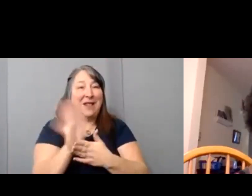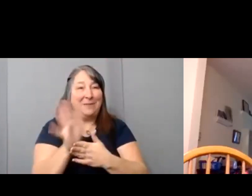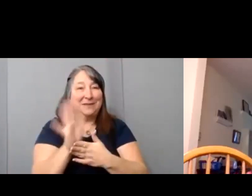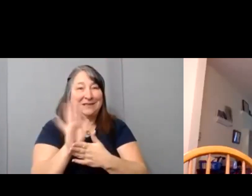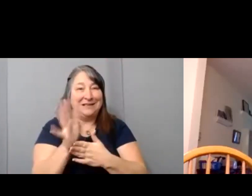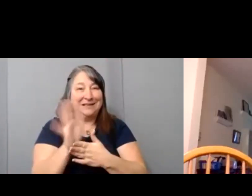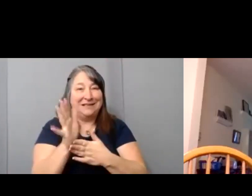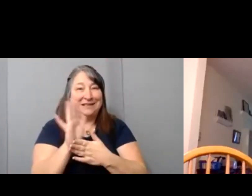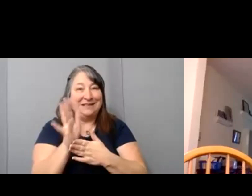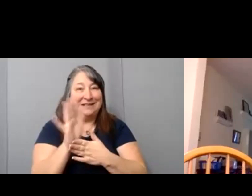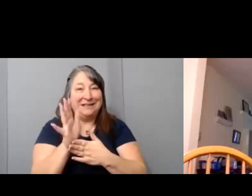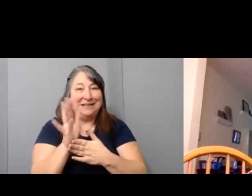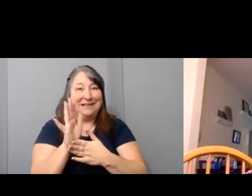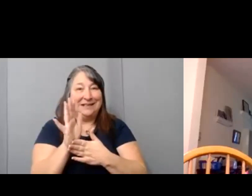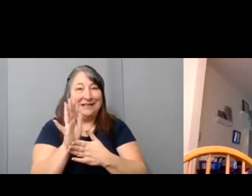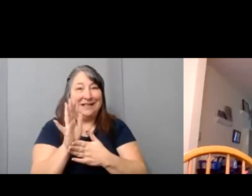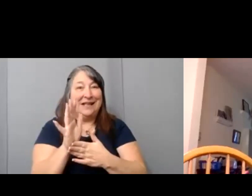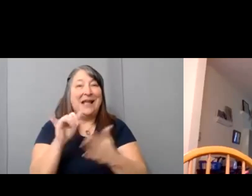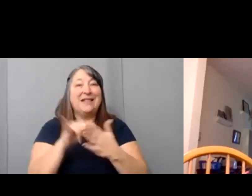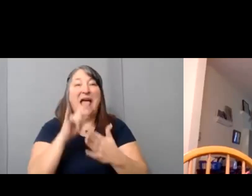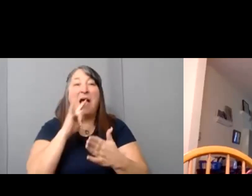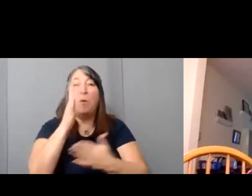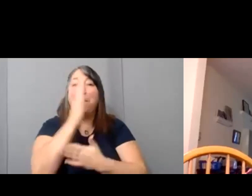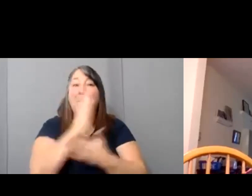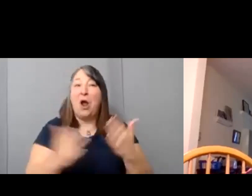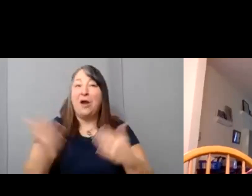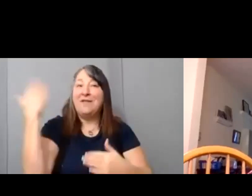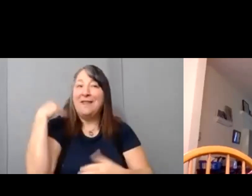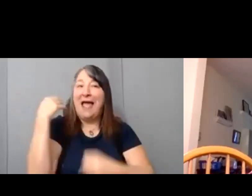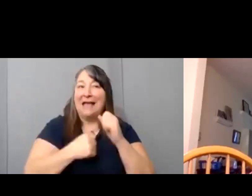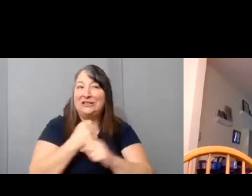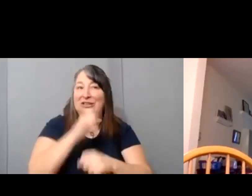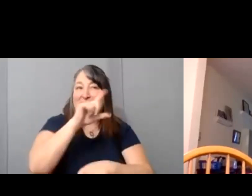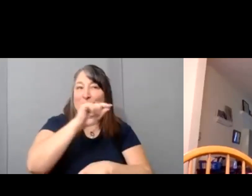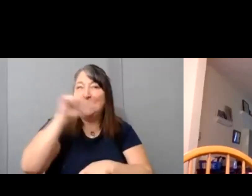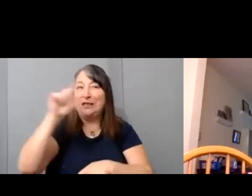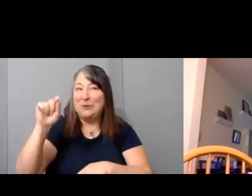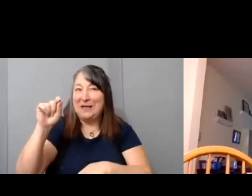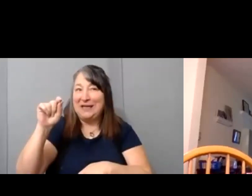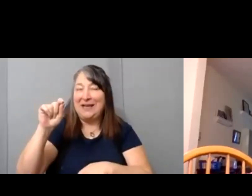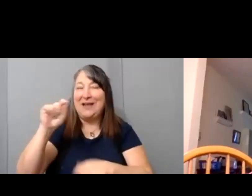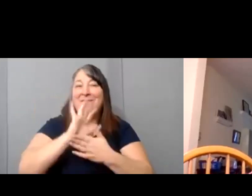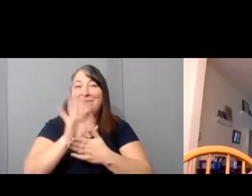that were a part of last year's film festival, the 2020 winners.